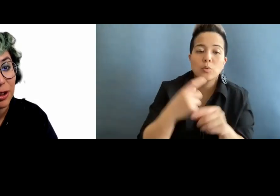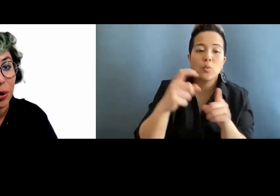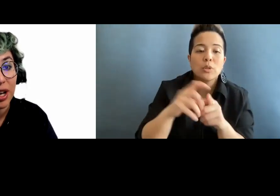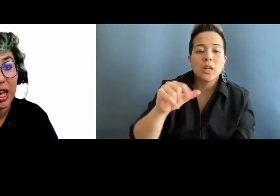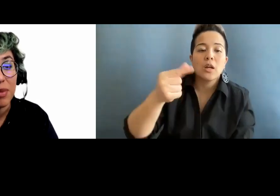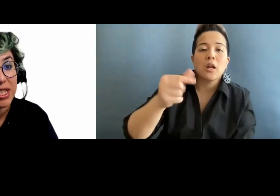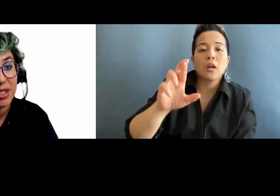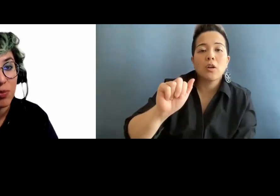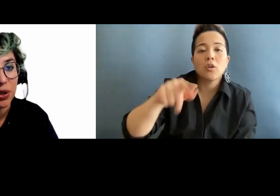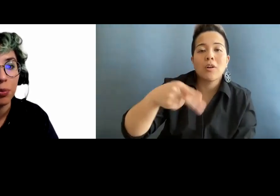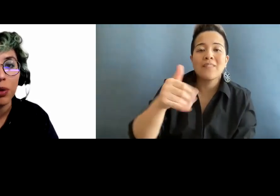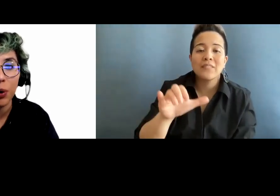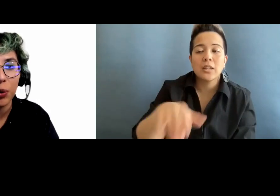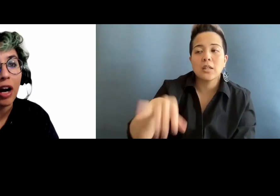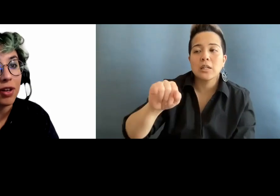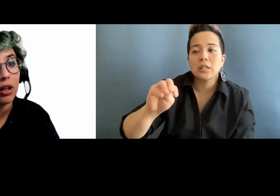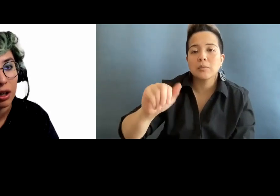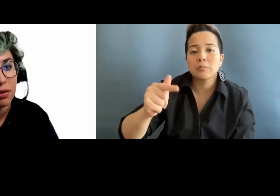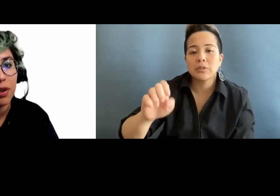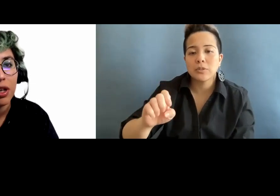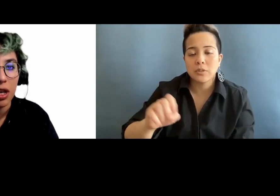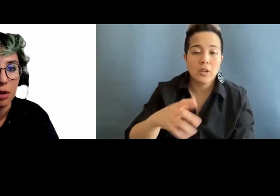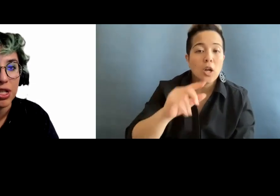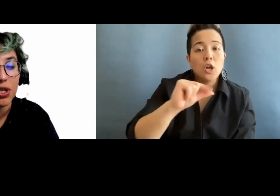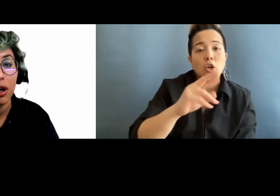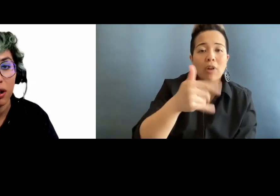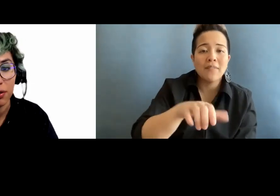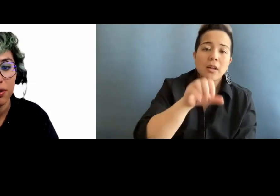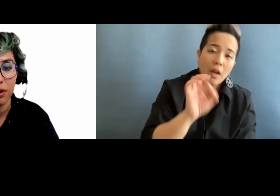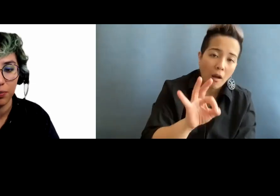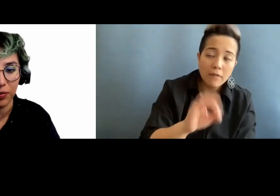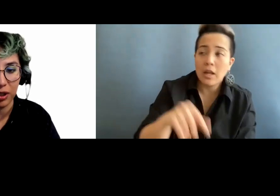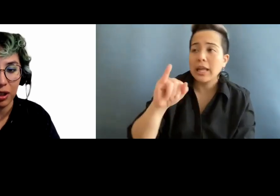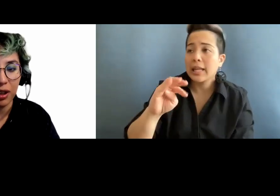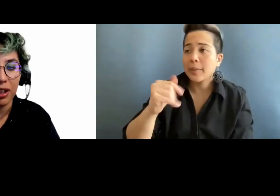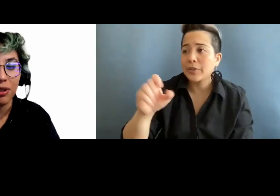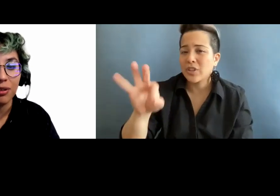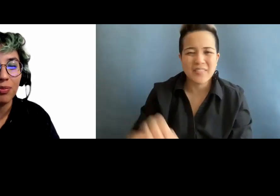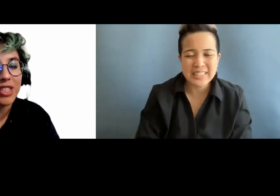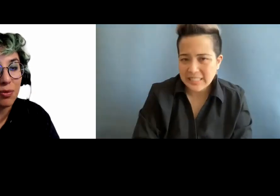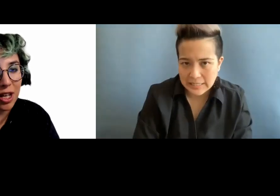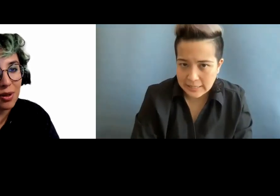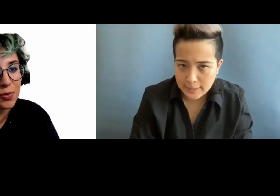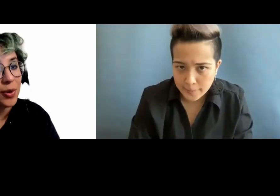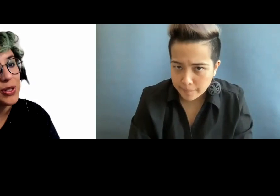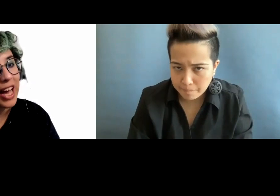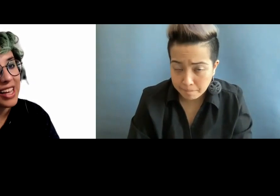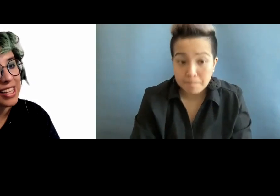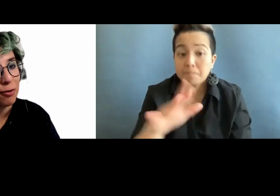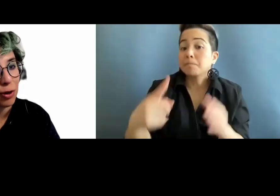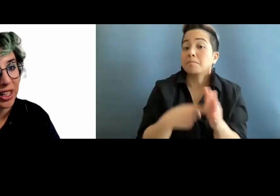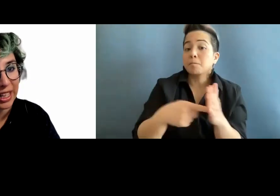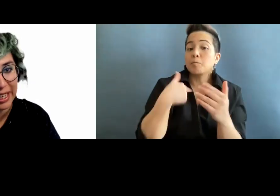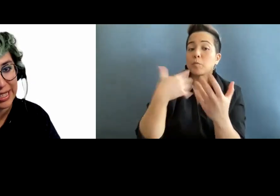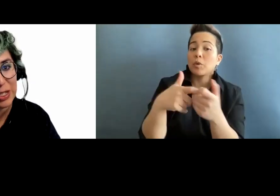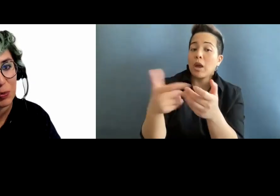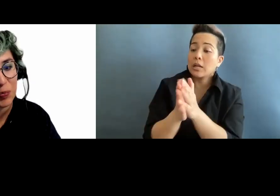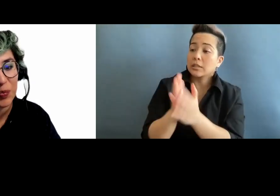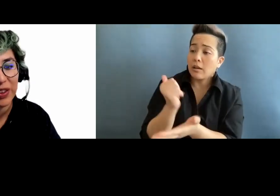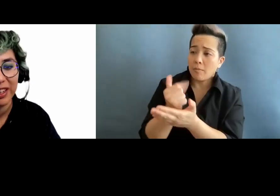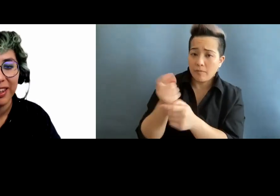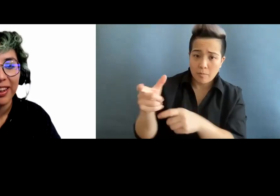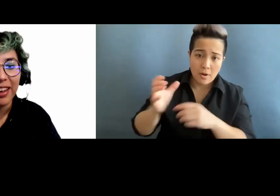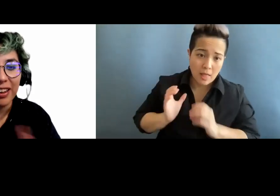or "image," so no "graphic of" or "image of." And sometimes we want to ask help from a client.